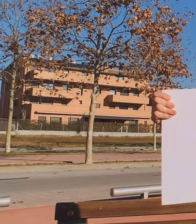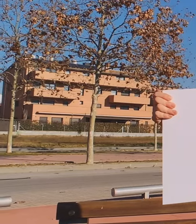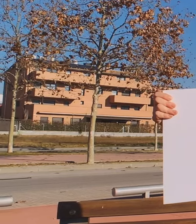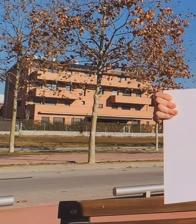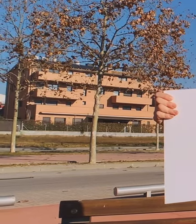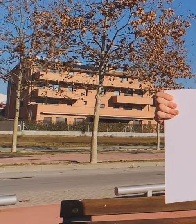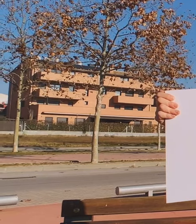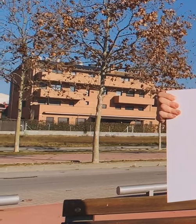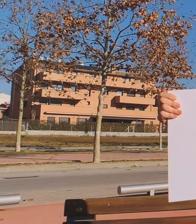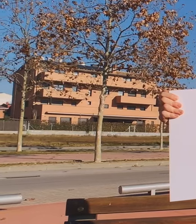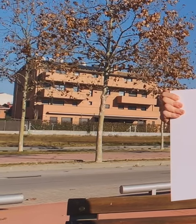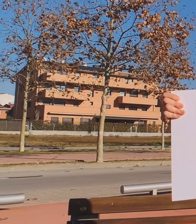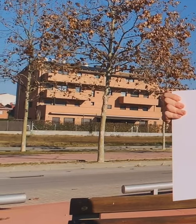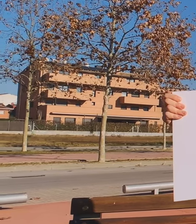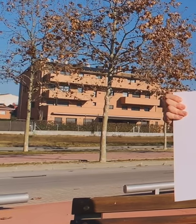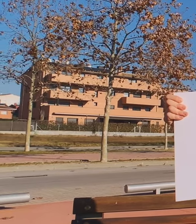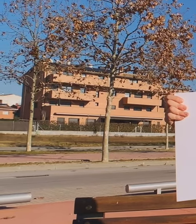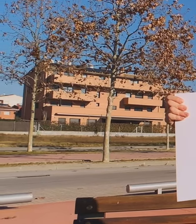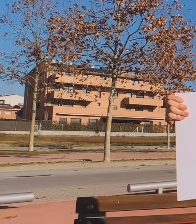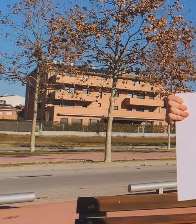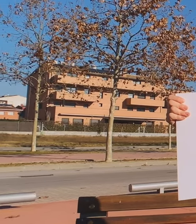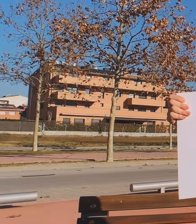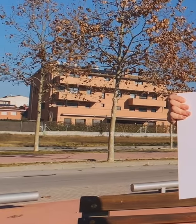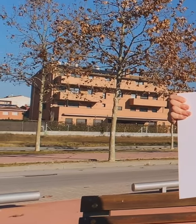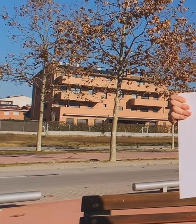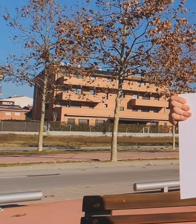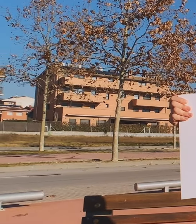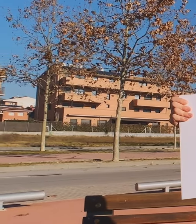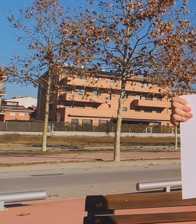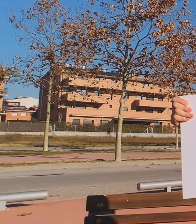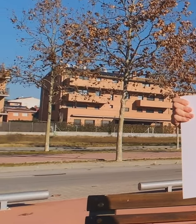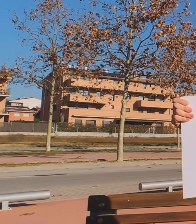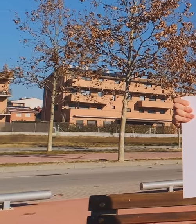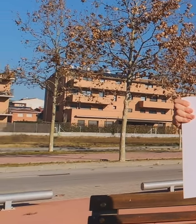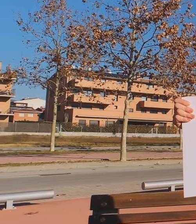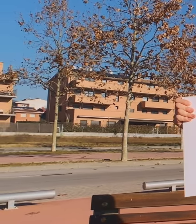(We don’t like weapons)